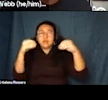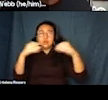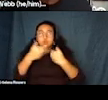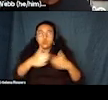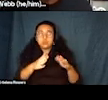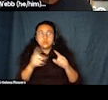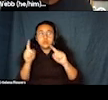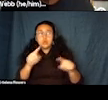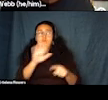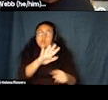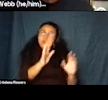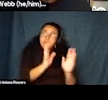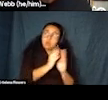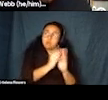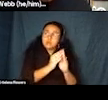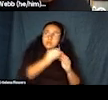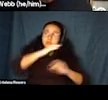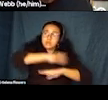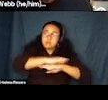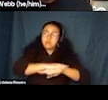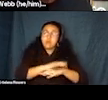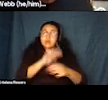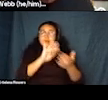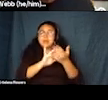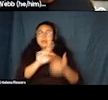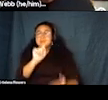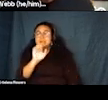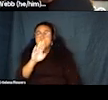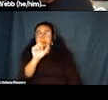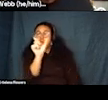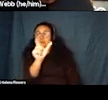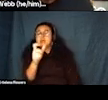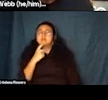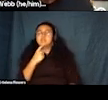the sponsor tab, you'll be able to visit with them.